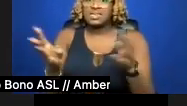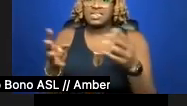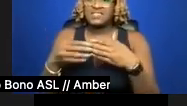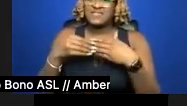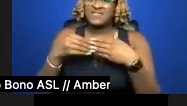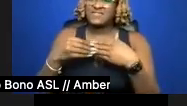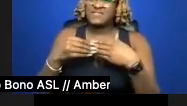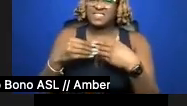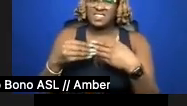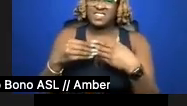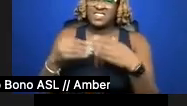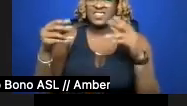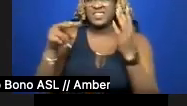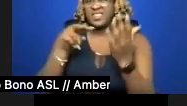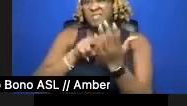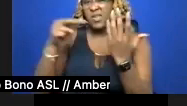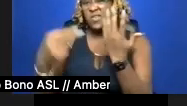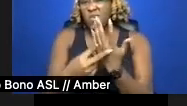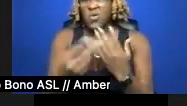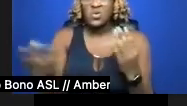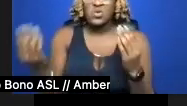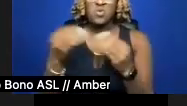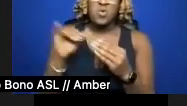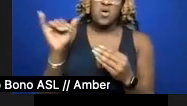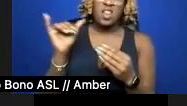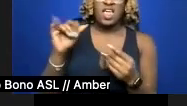metaphors. It's more of a worn-down levee, dike